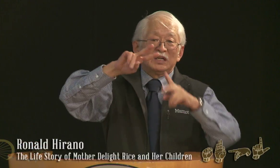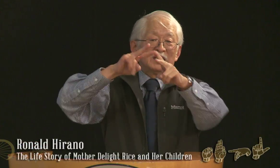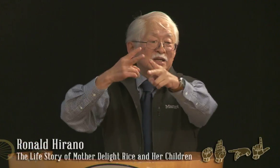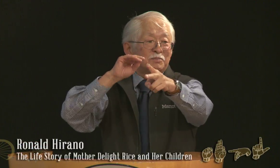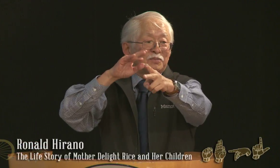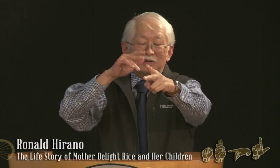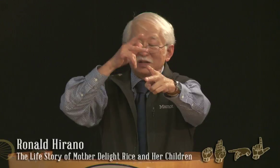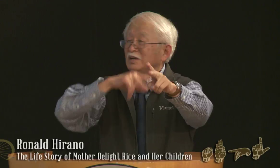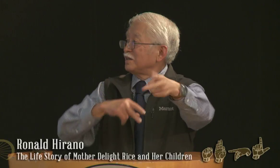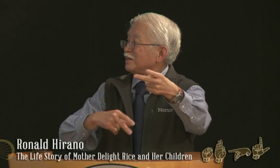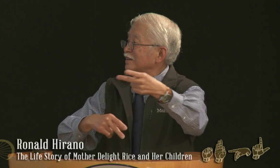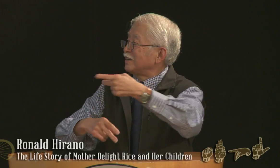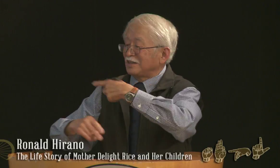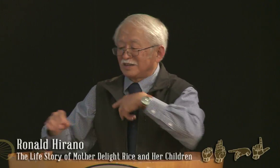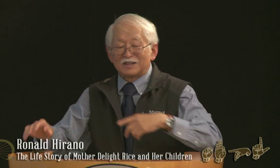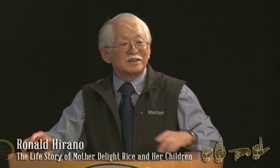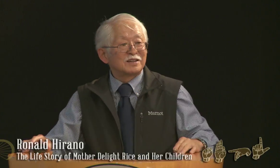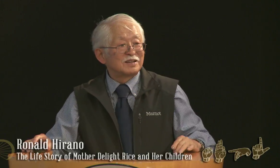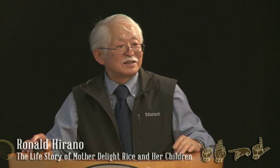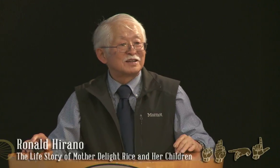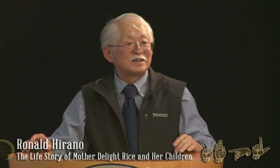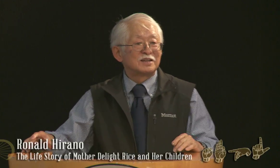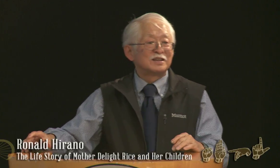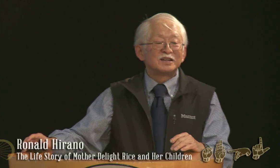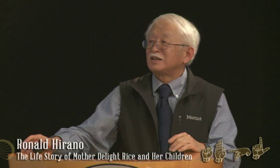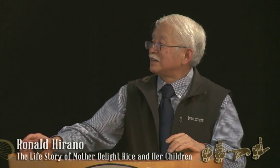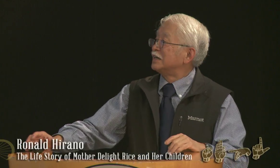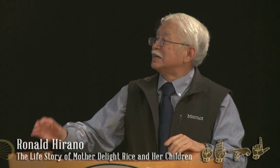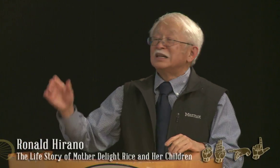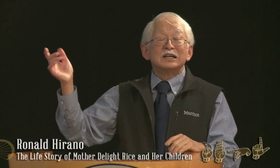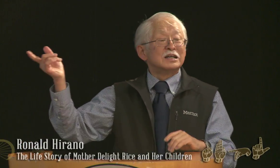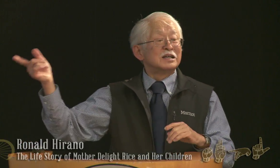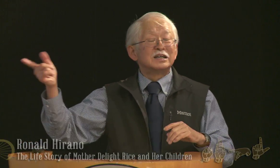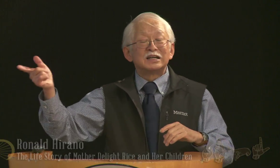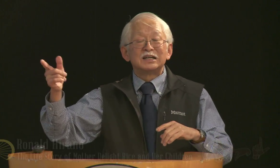I am the oldest, uh, second in line is Bobby, and then other siblings